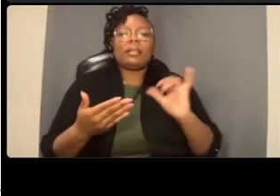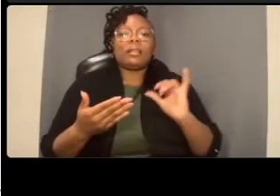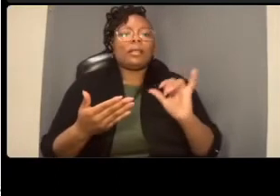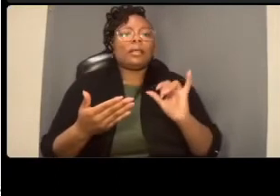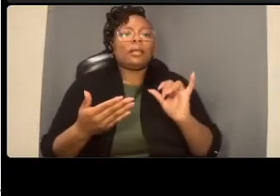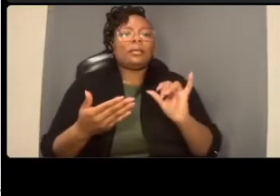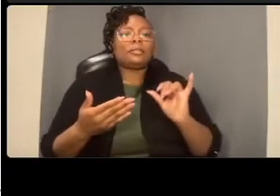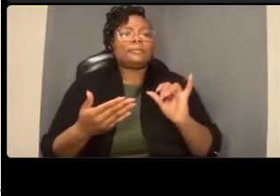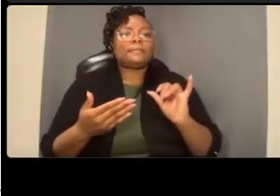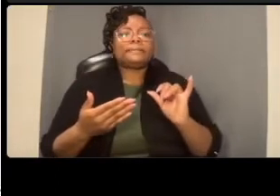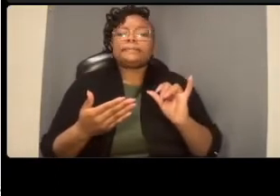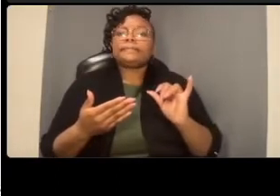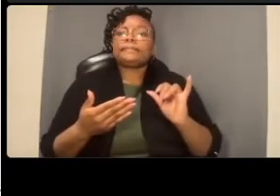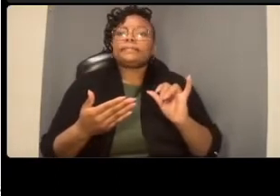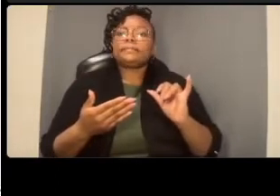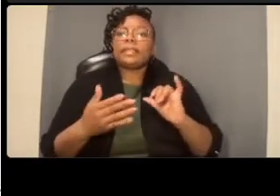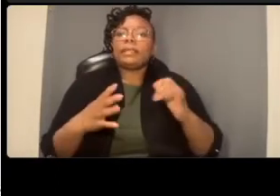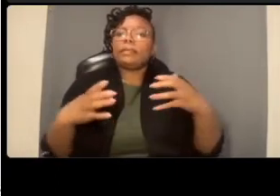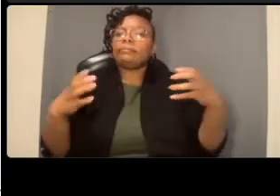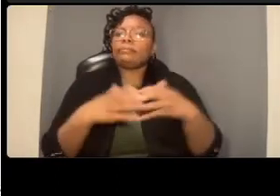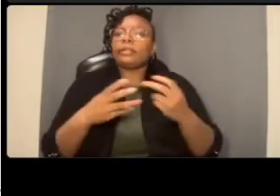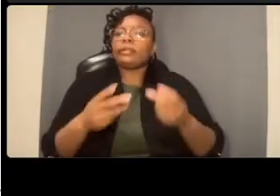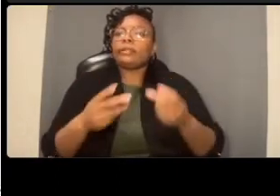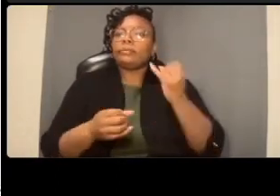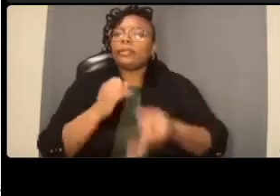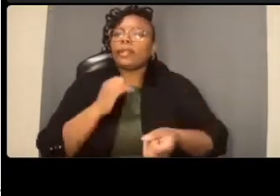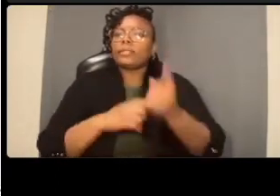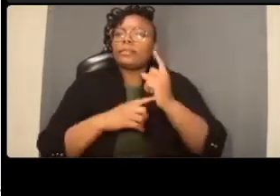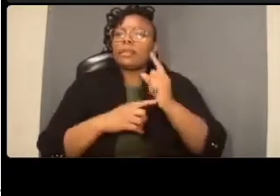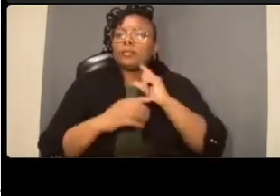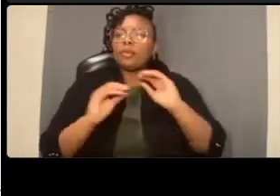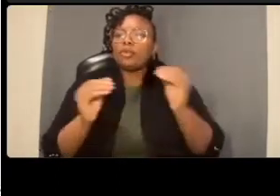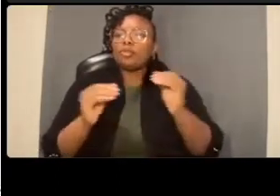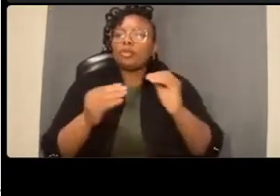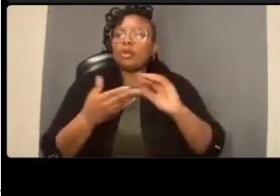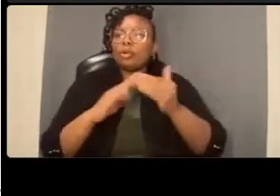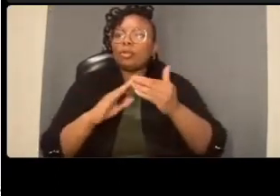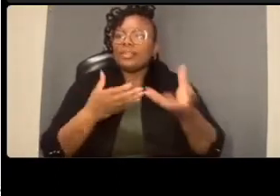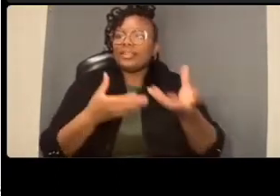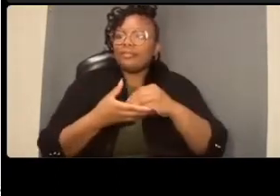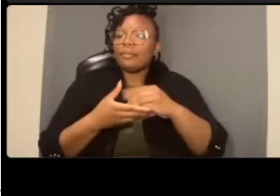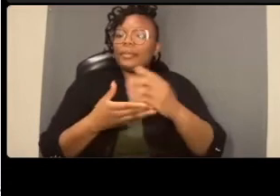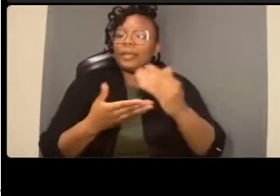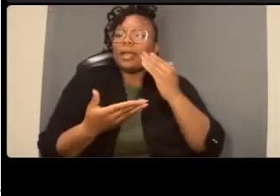for example the last commenter talked a little bit about pedestrian access and the answer was we